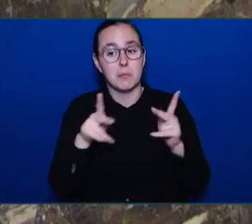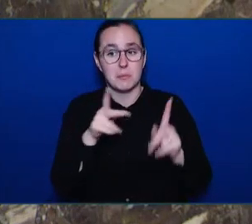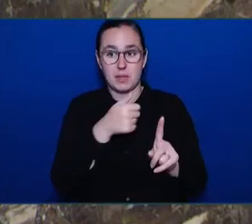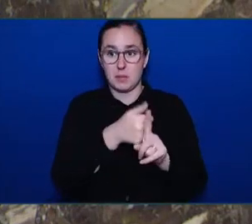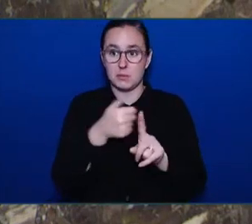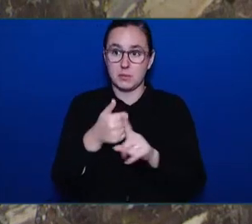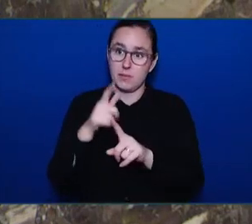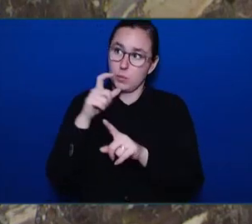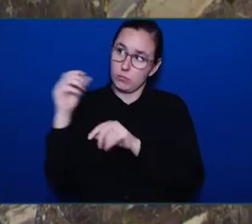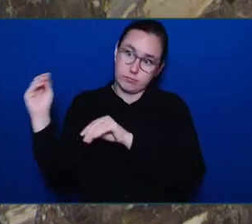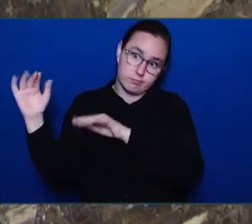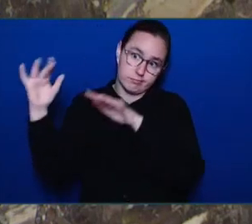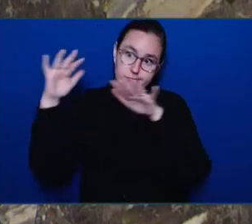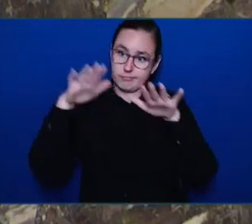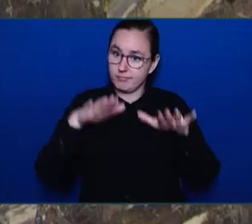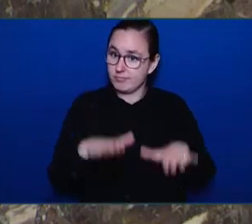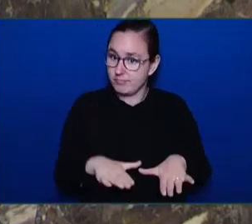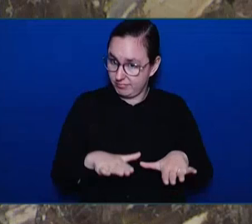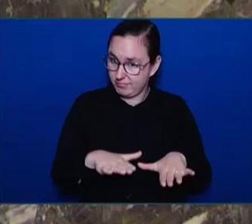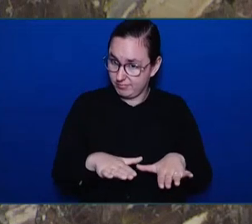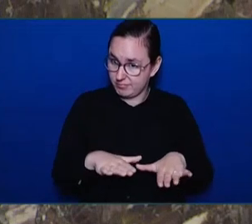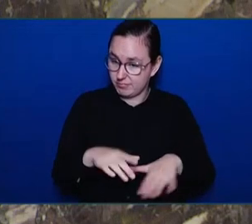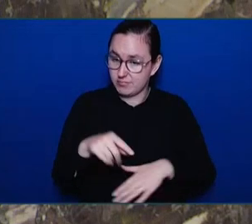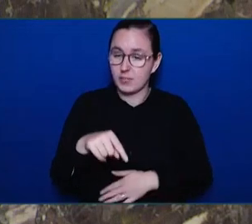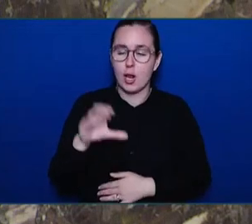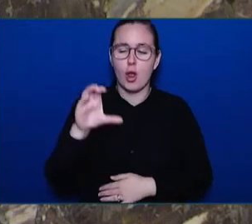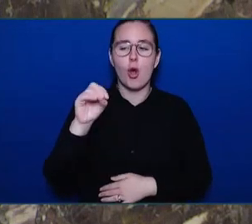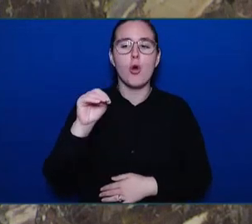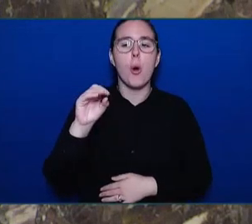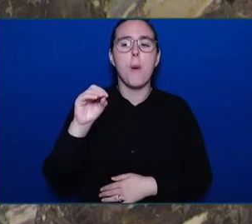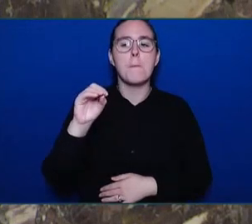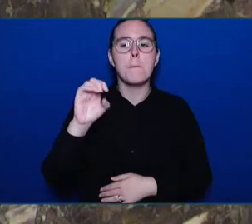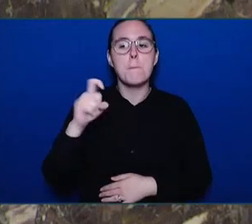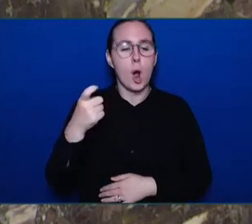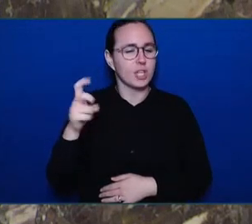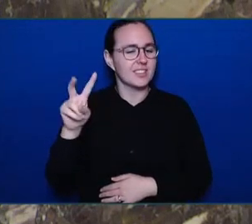for mispronouncing names. Oksana Moisieiava, herself a displaced Ukrainian, translated in